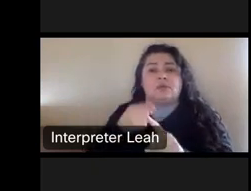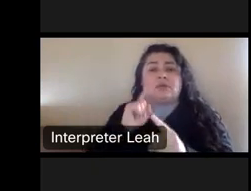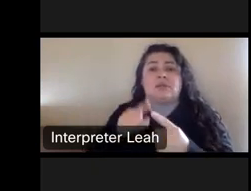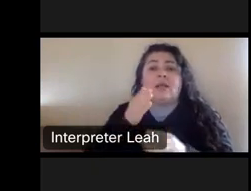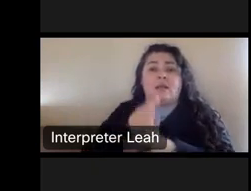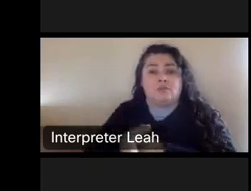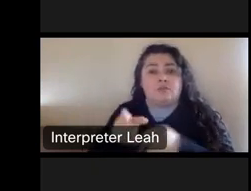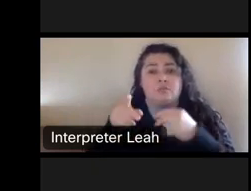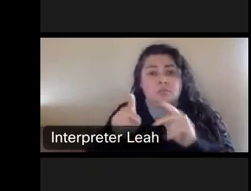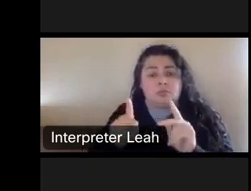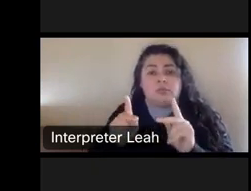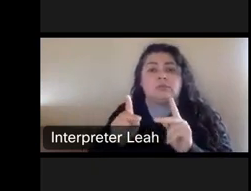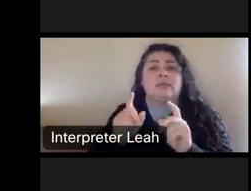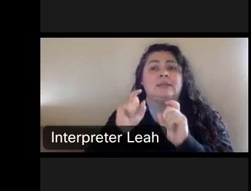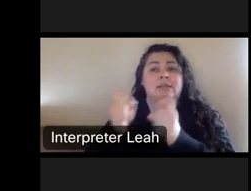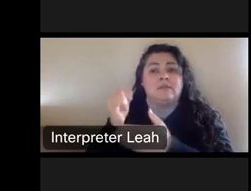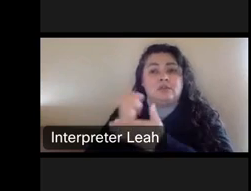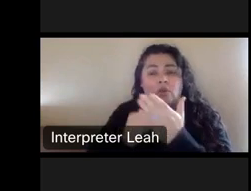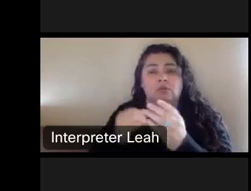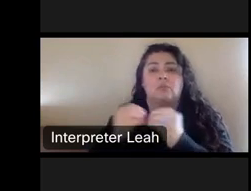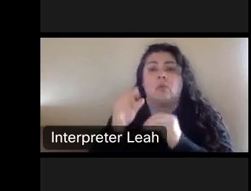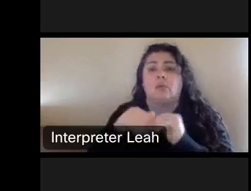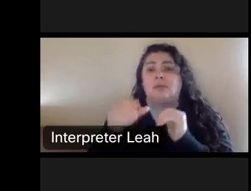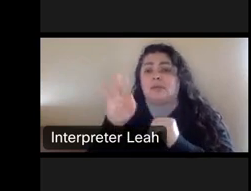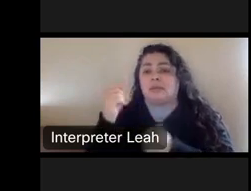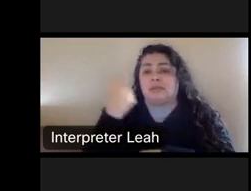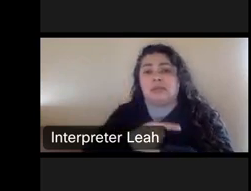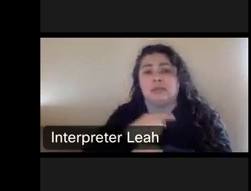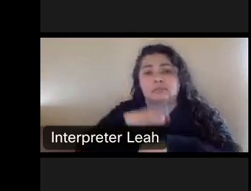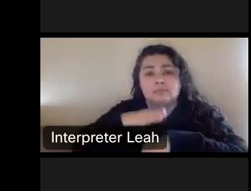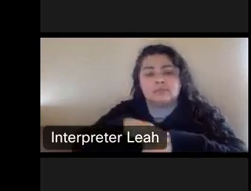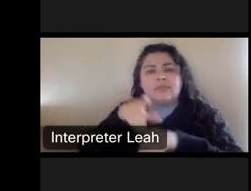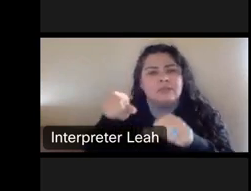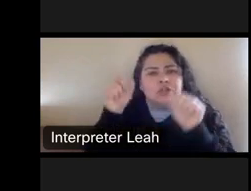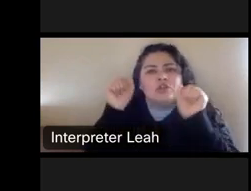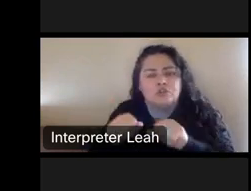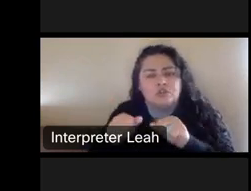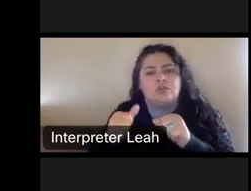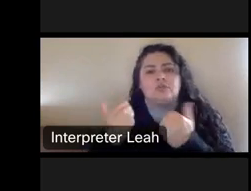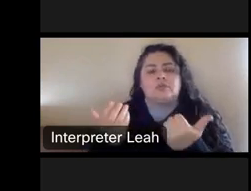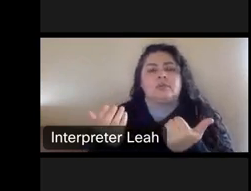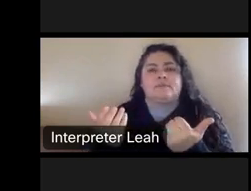And he'd given the artists more than 90 days. Notice he could have, um.